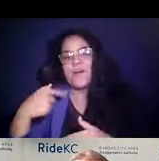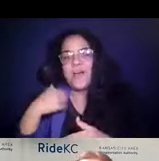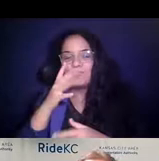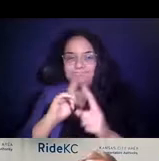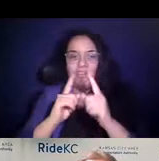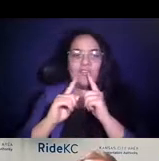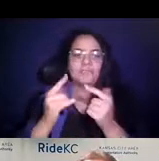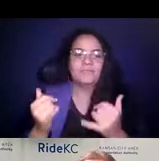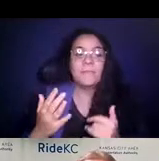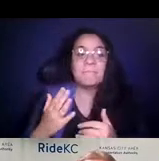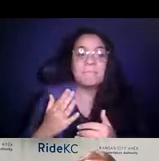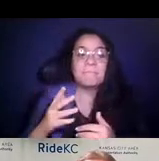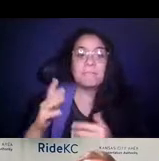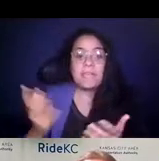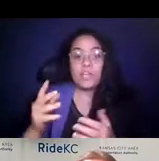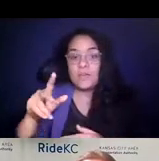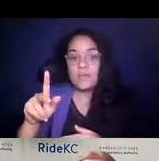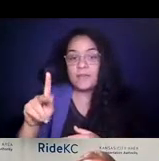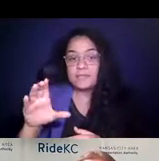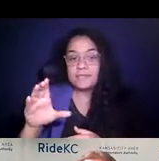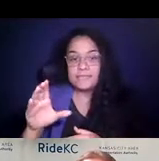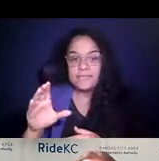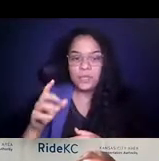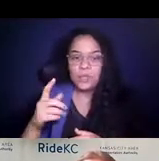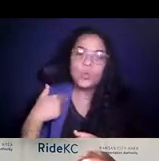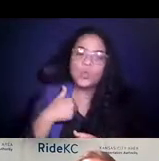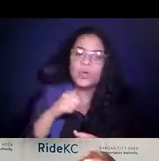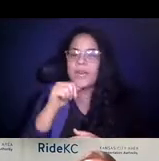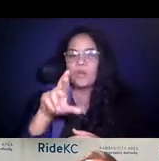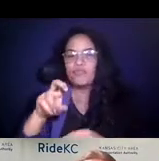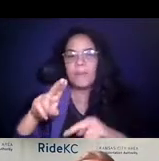14:58:16 At KC, we're not in a position where we're rebuilding; we're reloading.